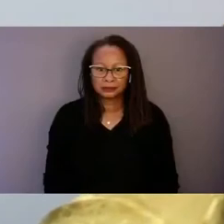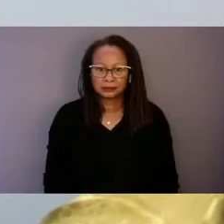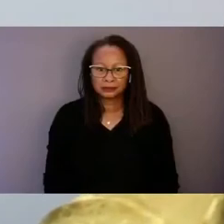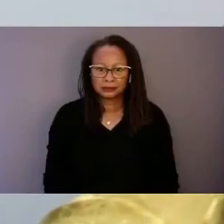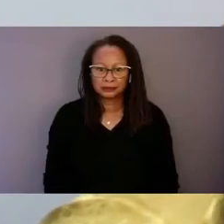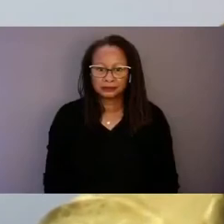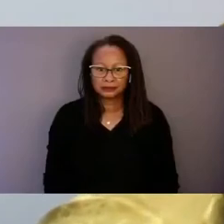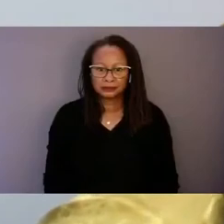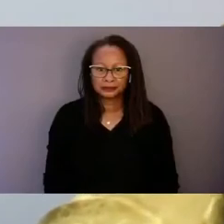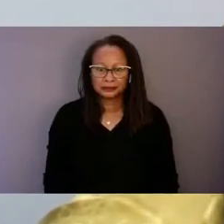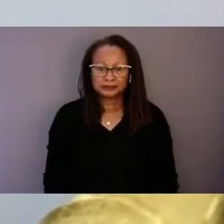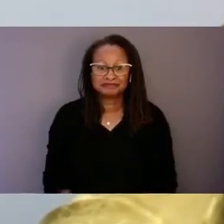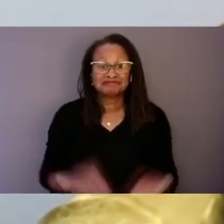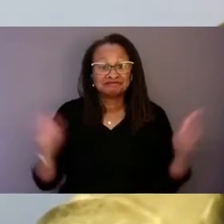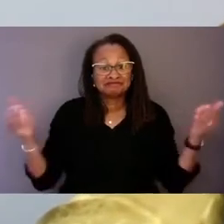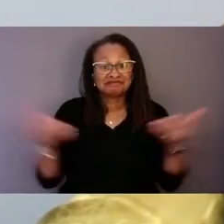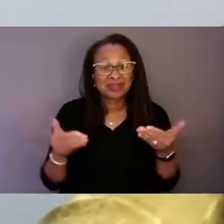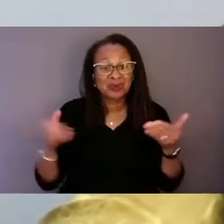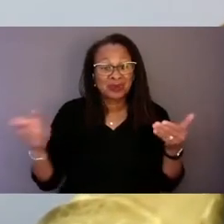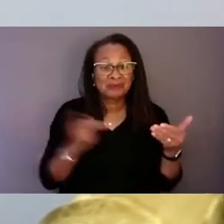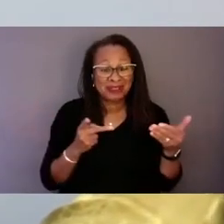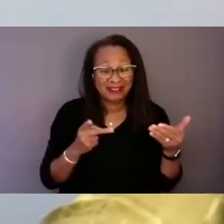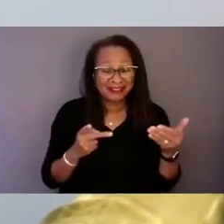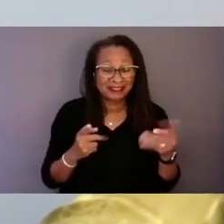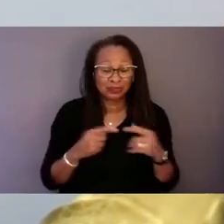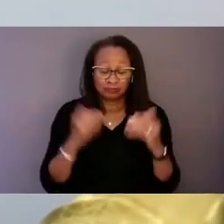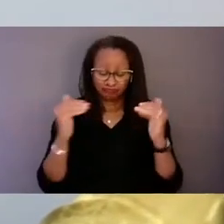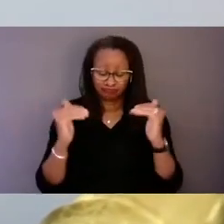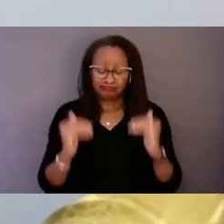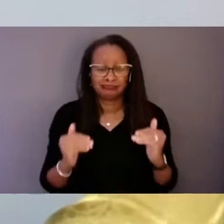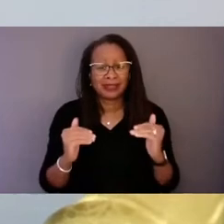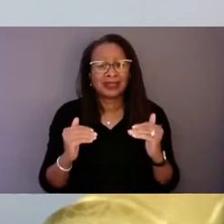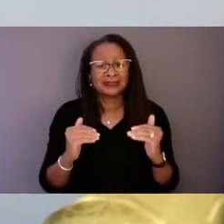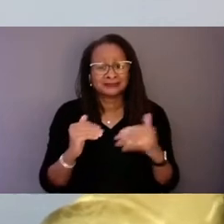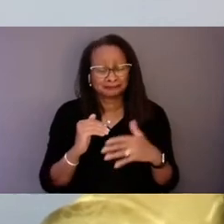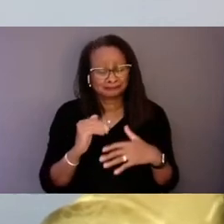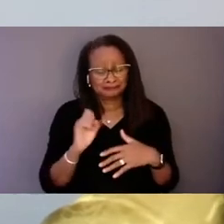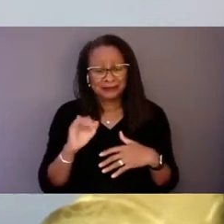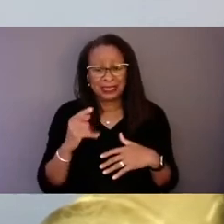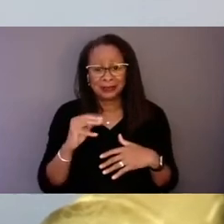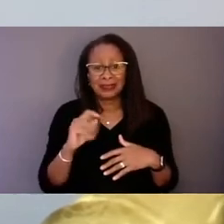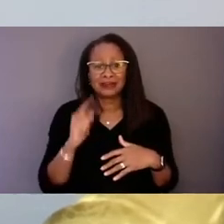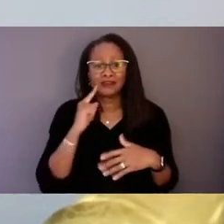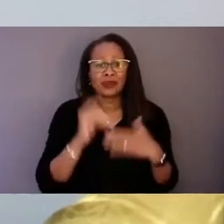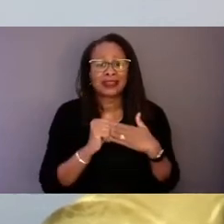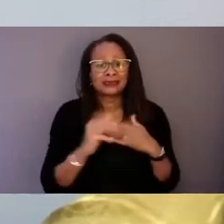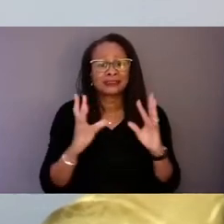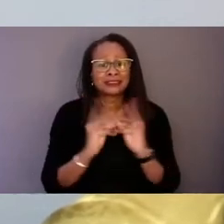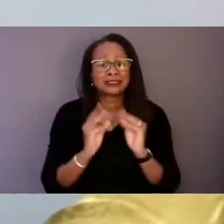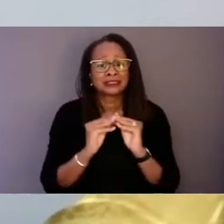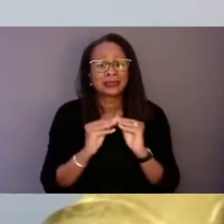Welcome back, everyone, to the next segment in this Leadership Summit broadcast. For those who are newly joining us, my name is Madhuri Jha,